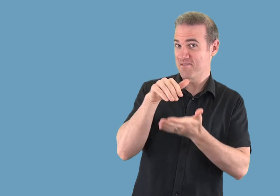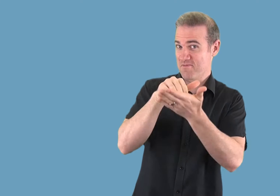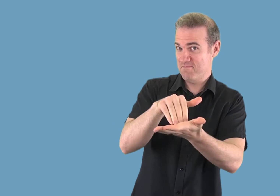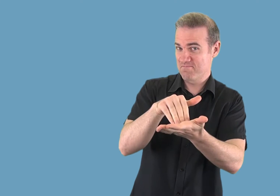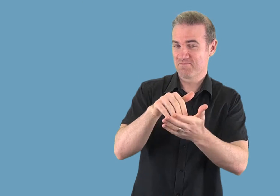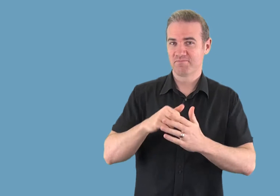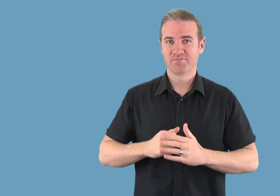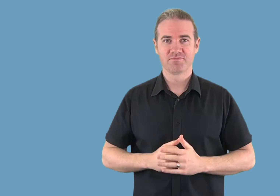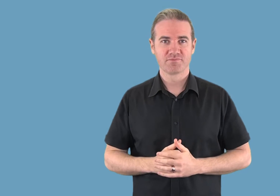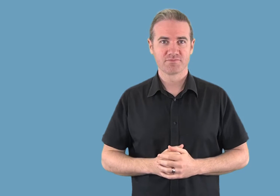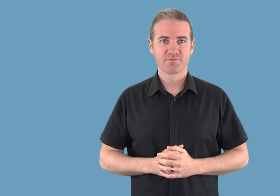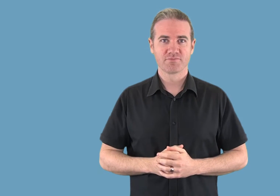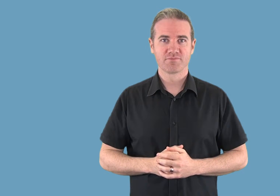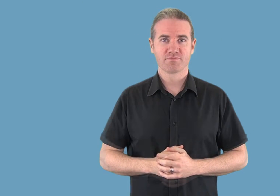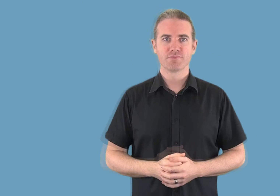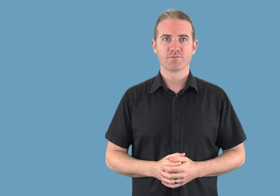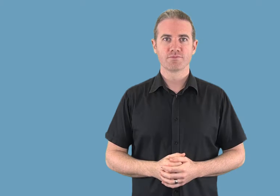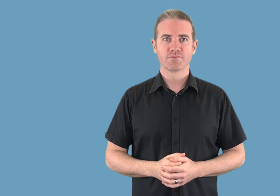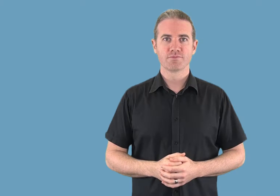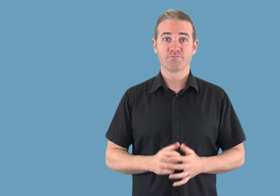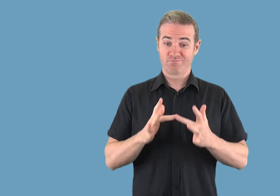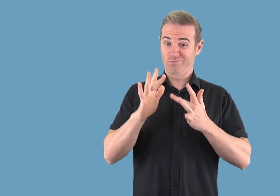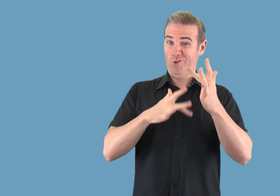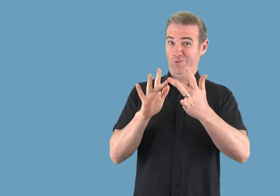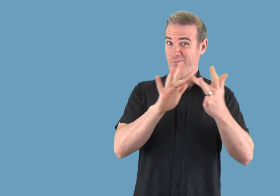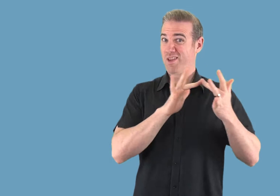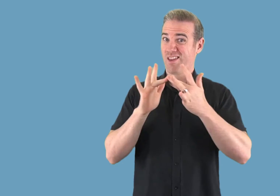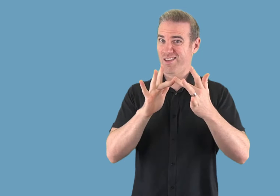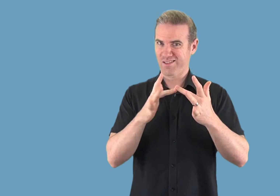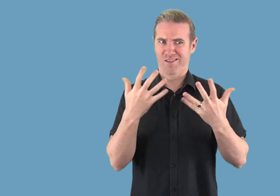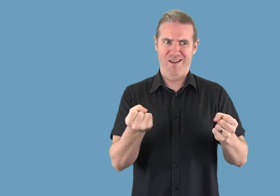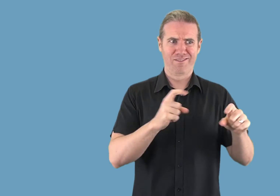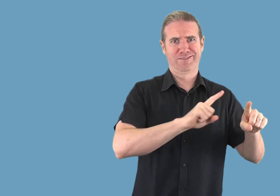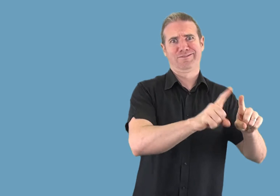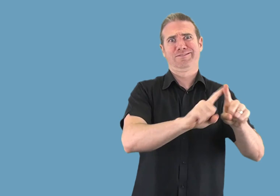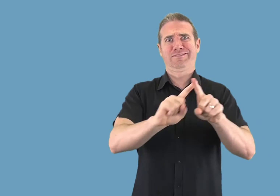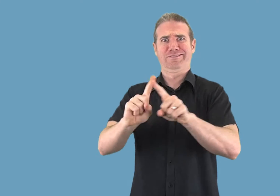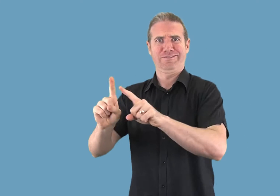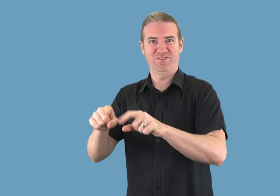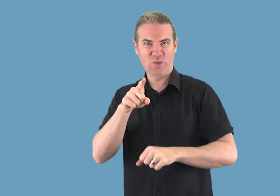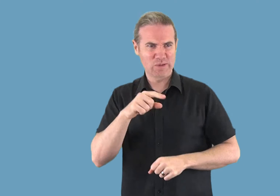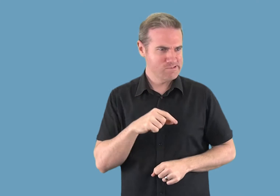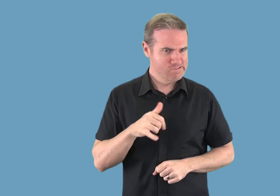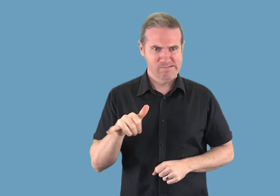Helpful hint: Ask your friends, family or colleagues what